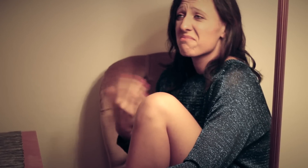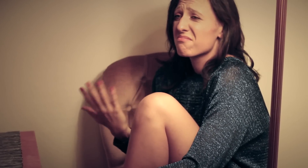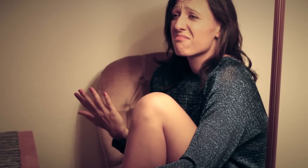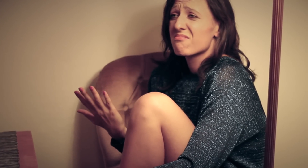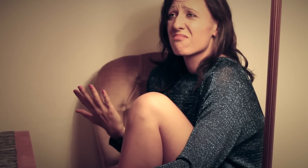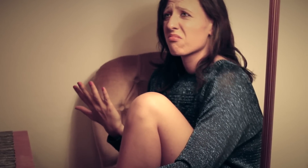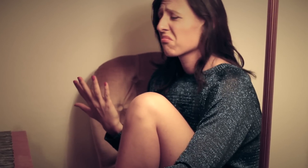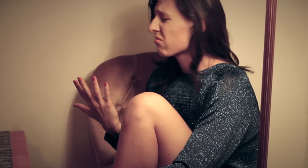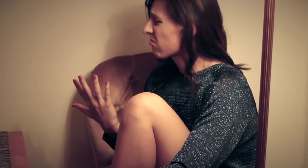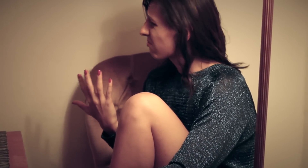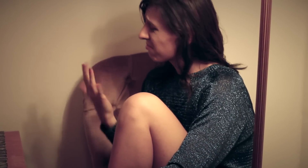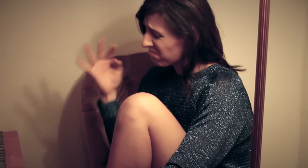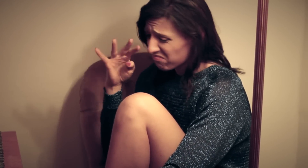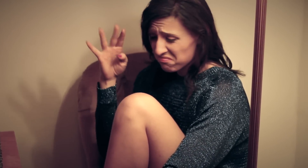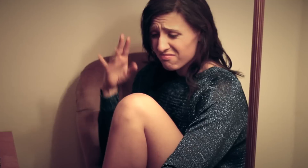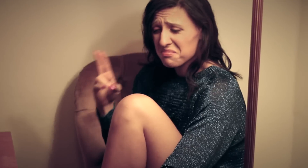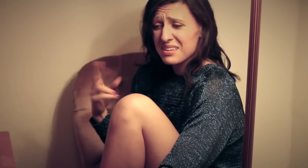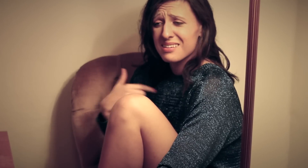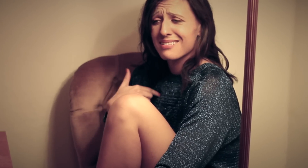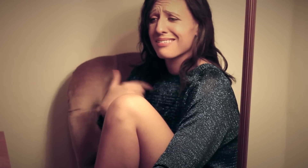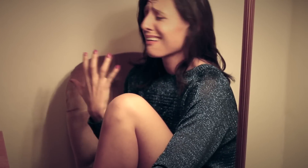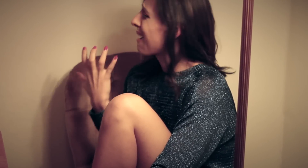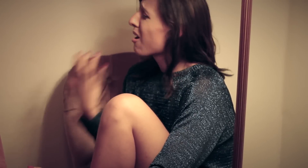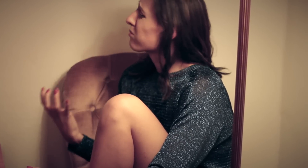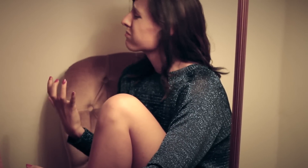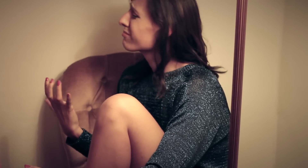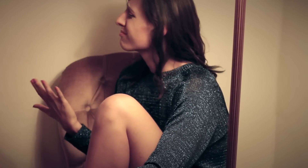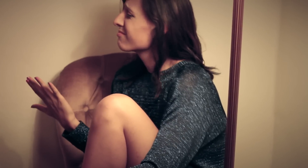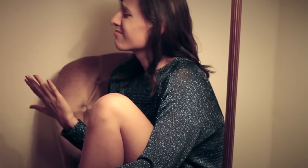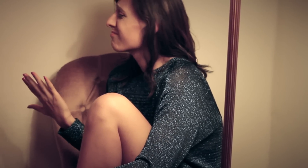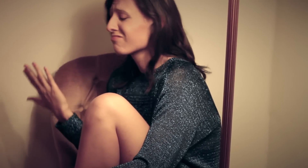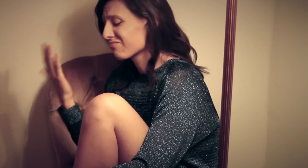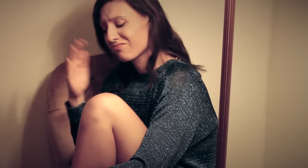I said, "I got no idea"